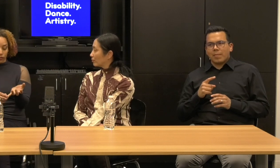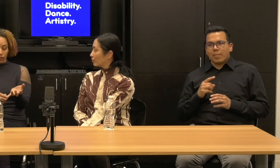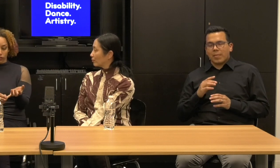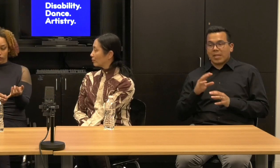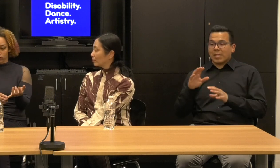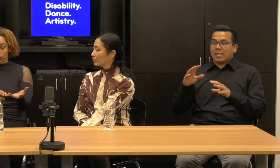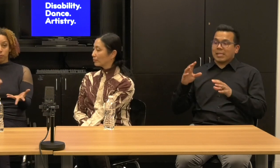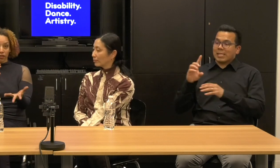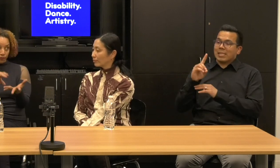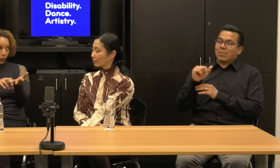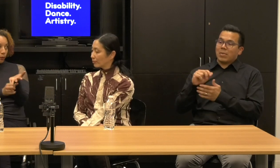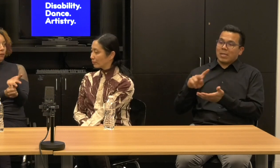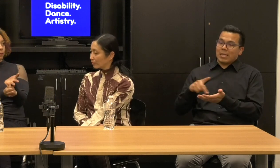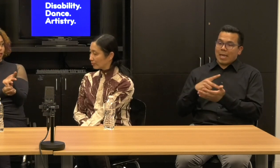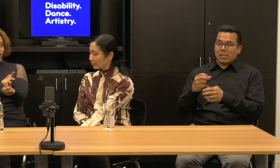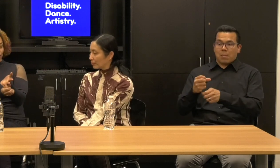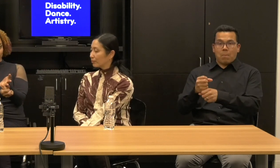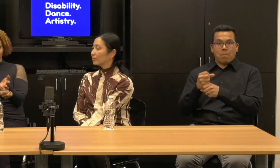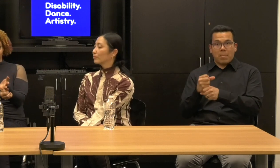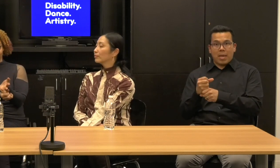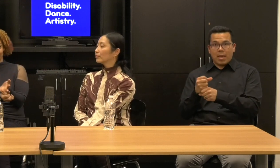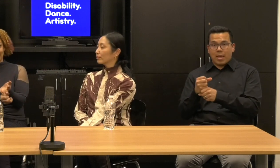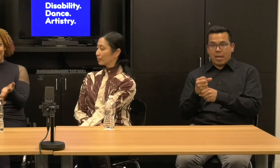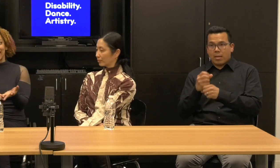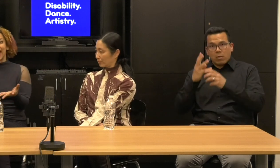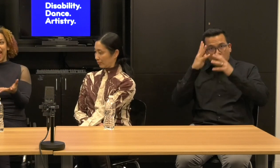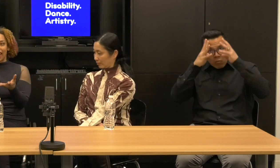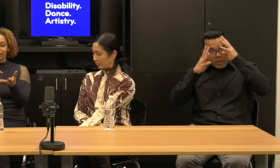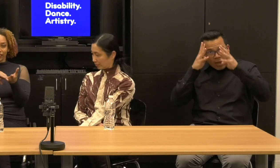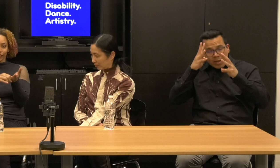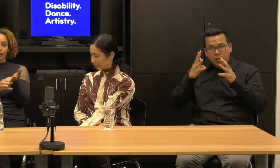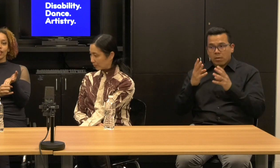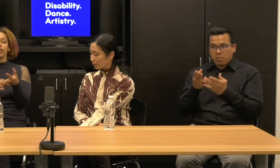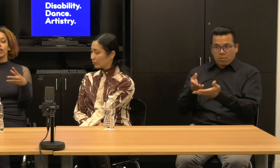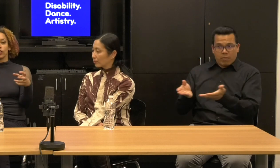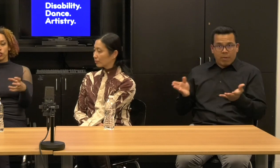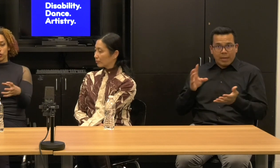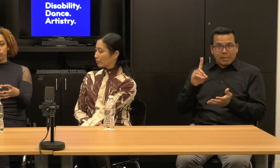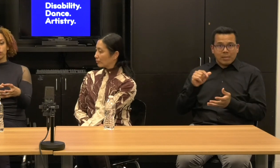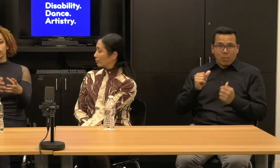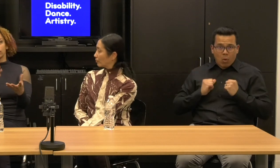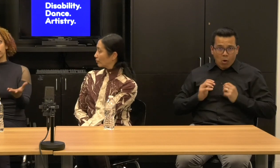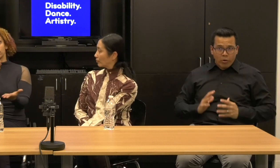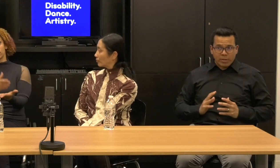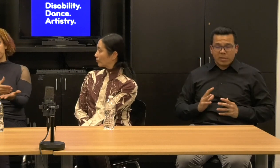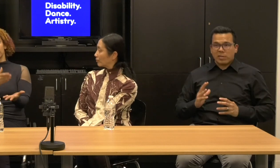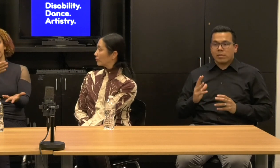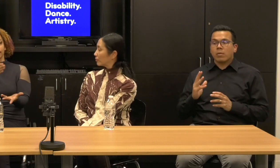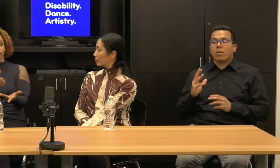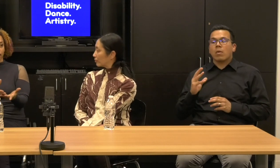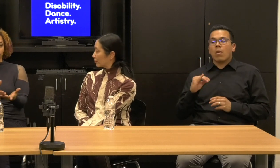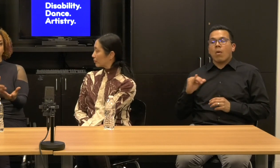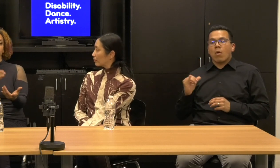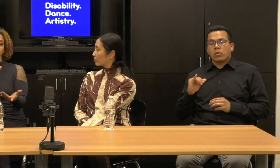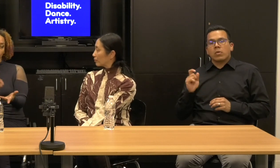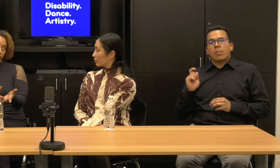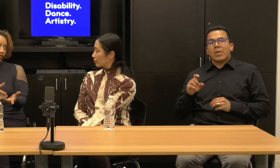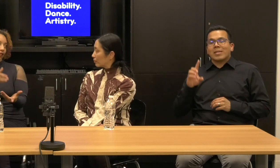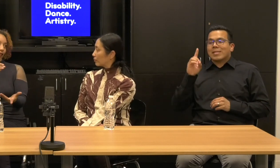artists performed by disabled artists and three uses, disability aesthetics, culture